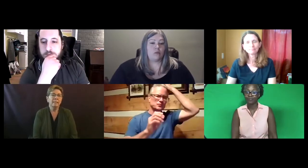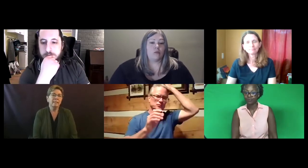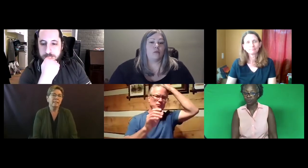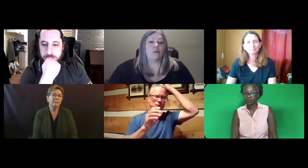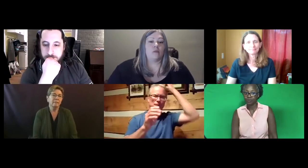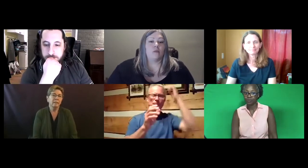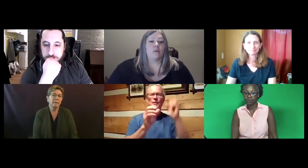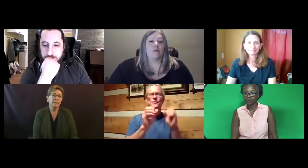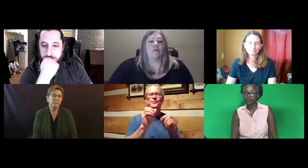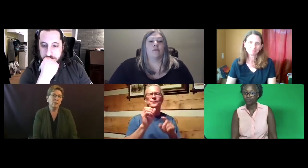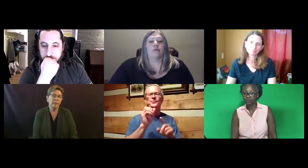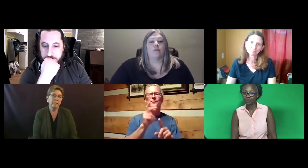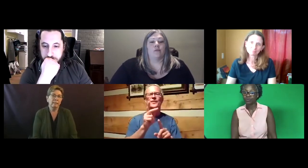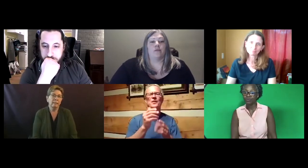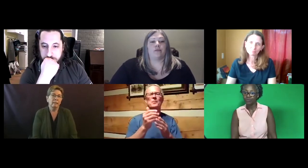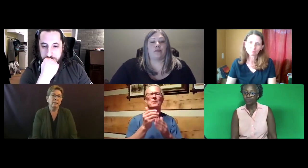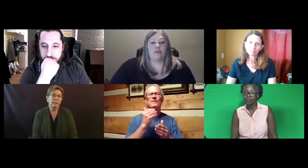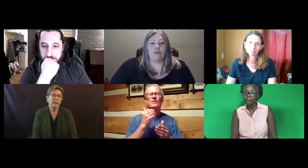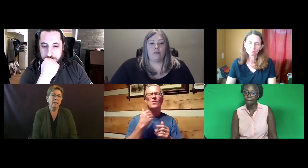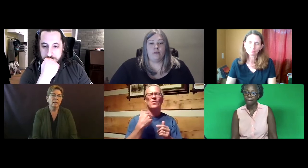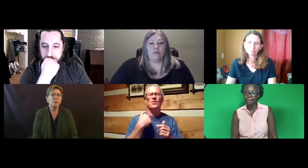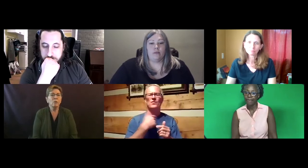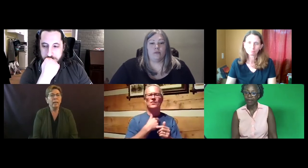Cliff: Sounds great. So okay.